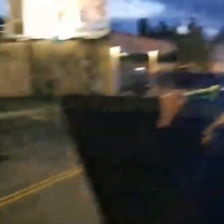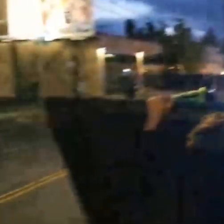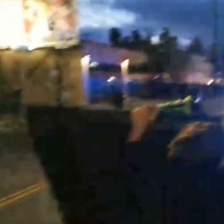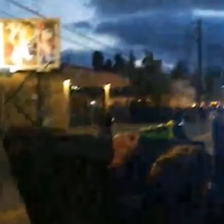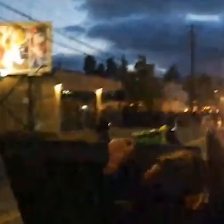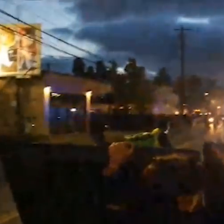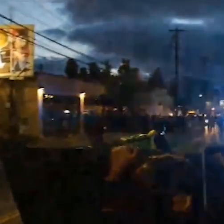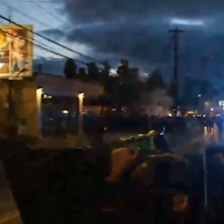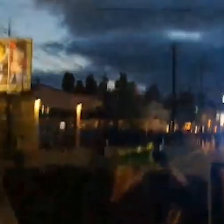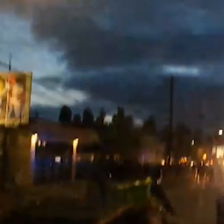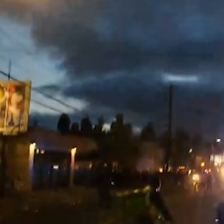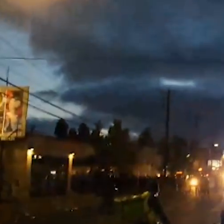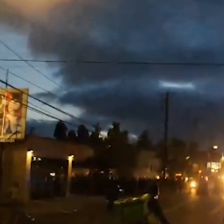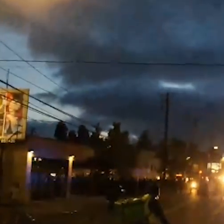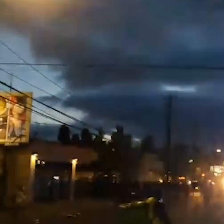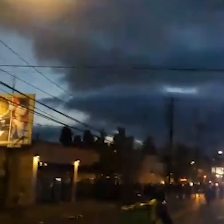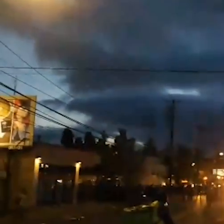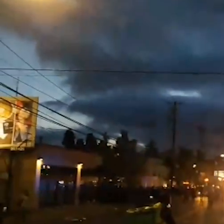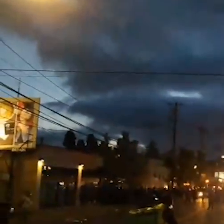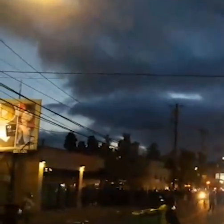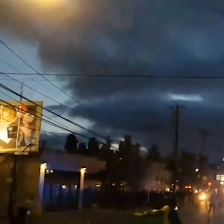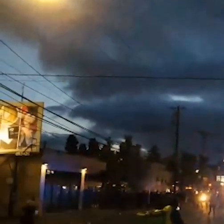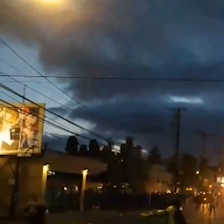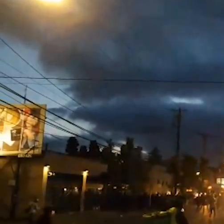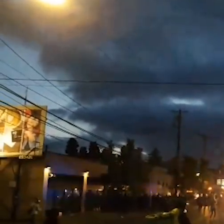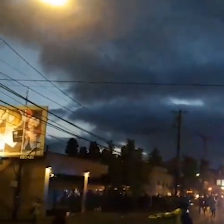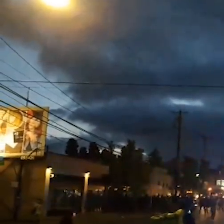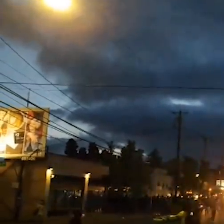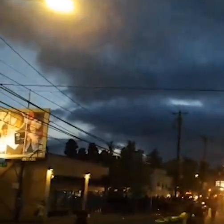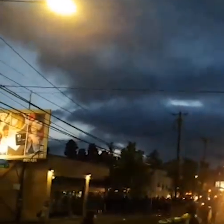over a pretty long period of time. Some of the things that were thrown